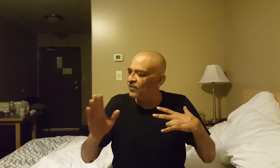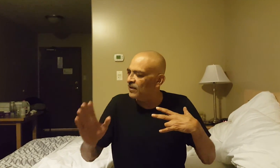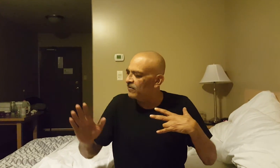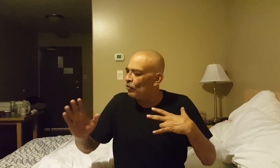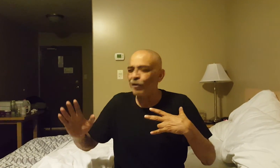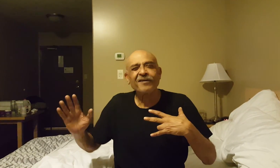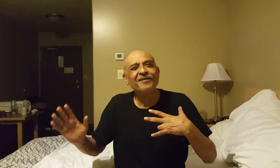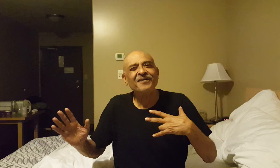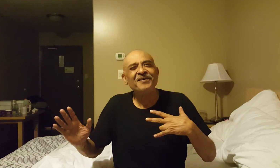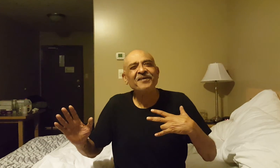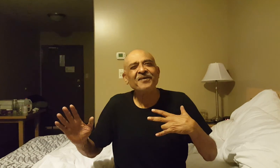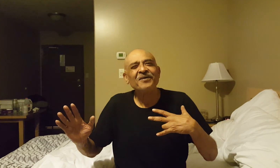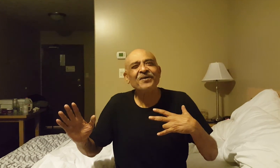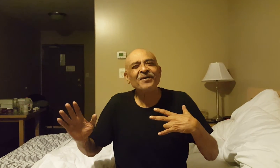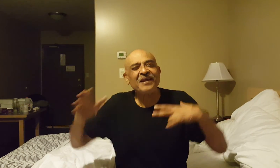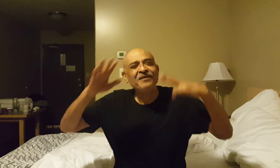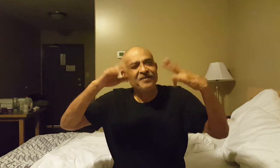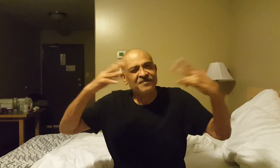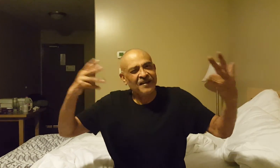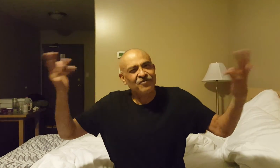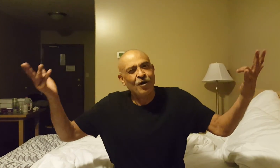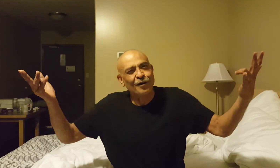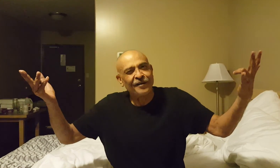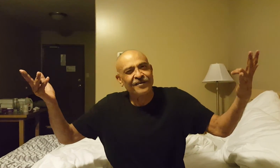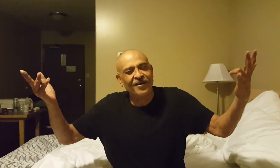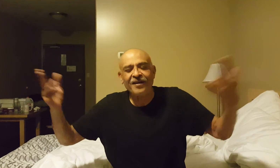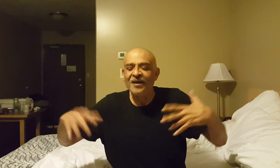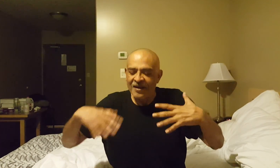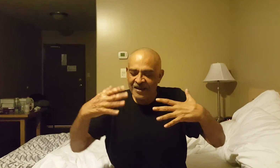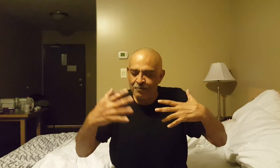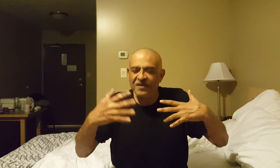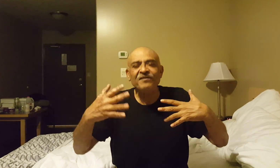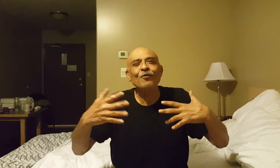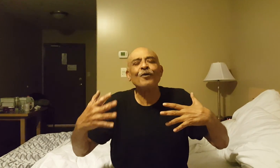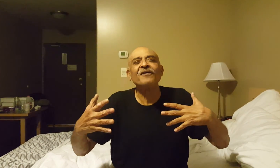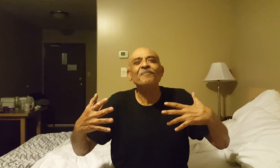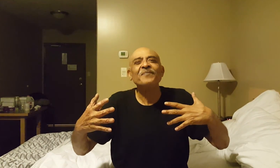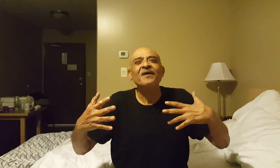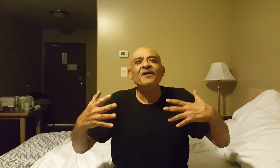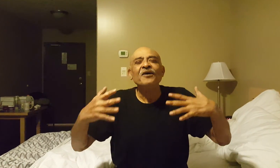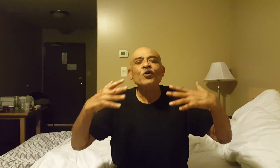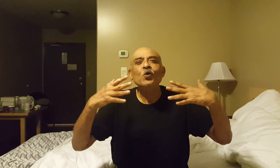things in order, "cleanliness is next to godliness", right, keep things in order you